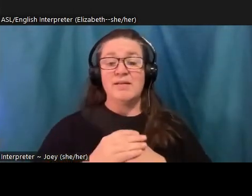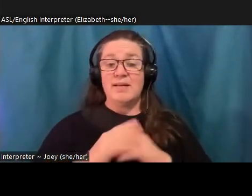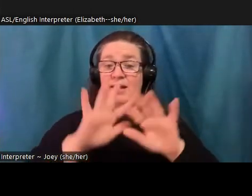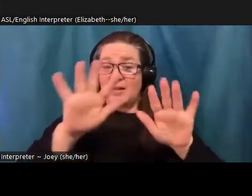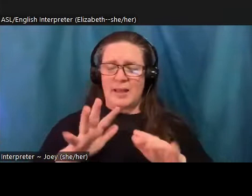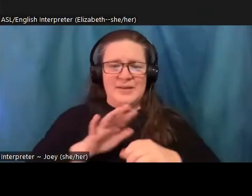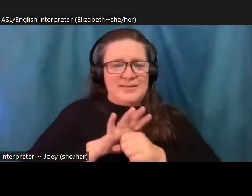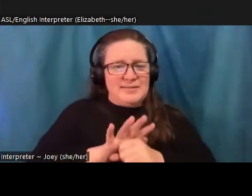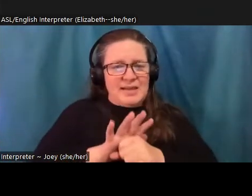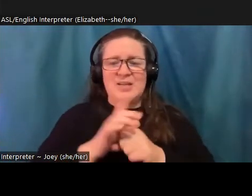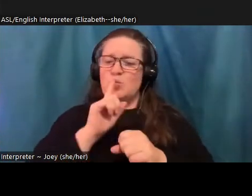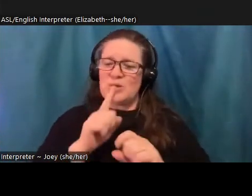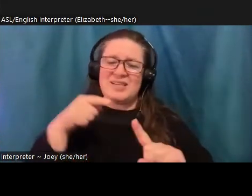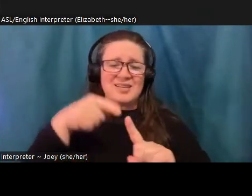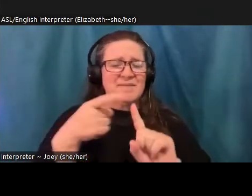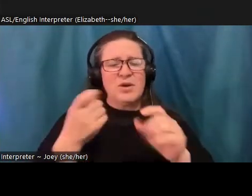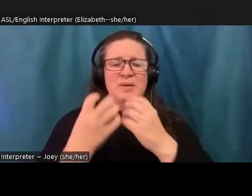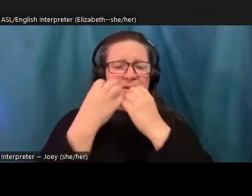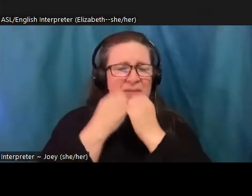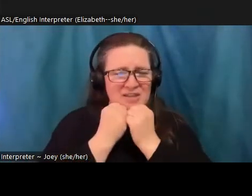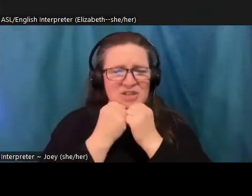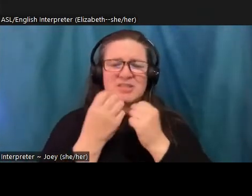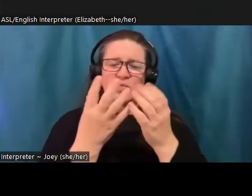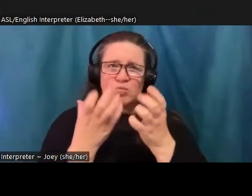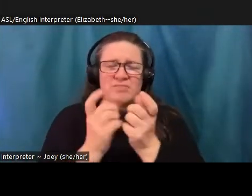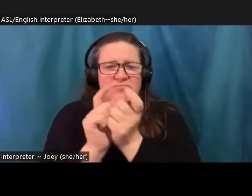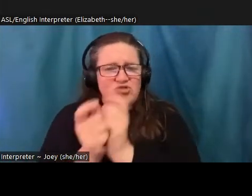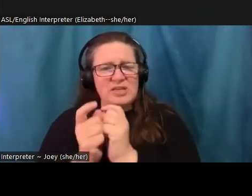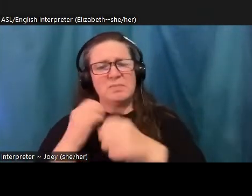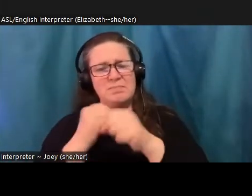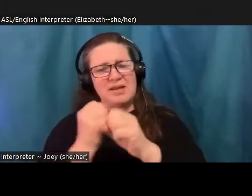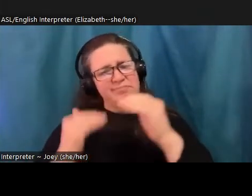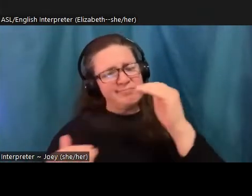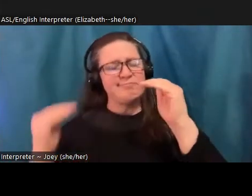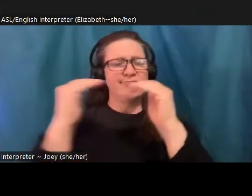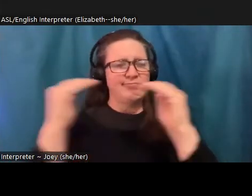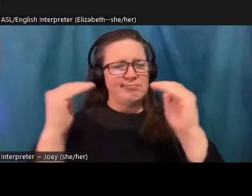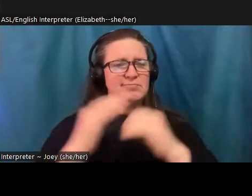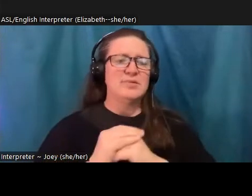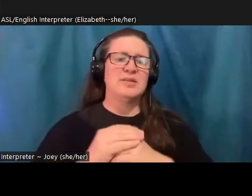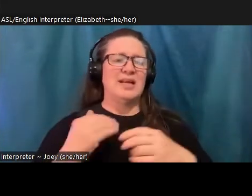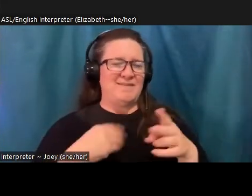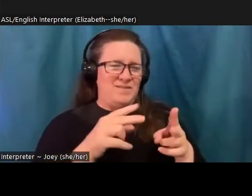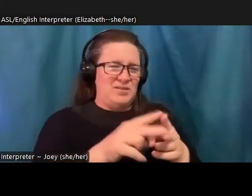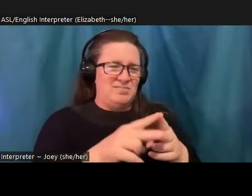are many others who've made arguments along these lines. The quote from Jiddu Krishnamurti, here it is no measure of health